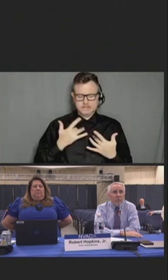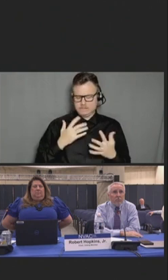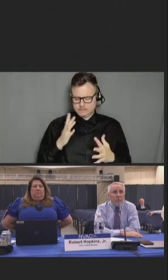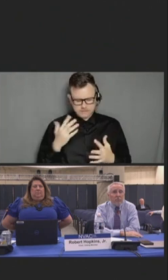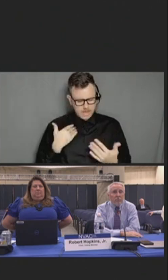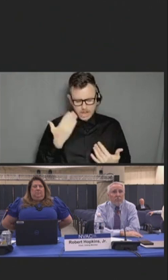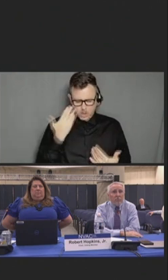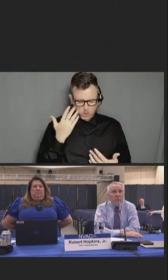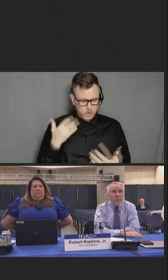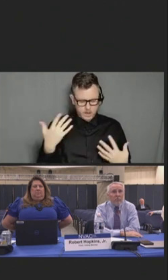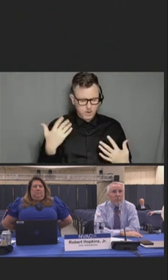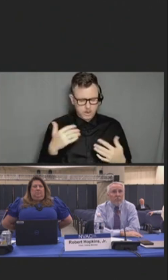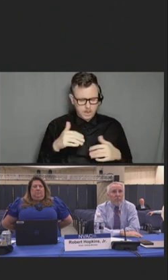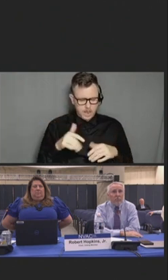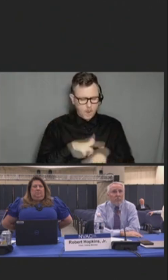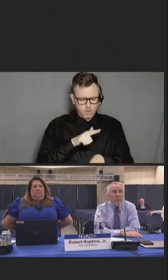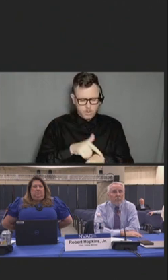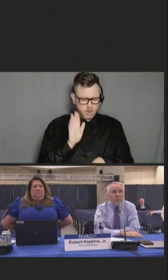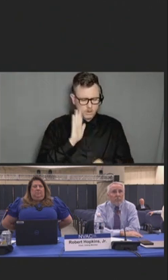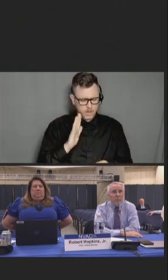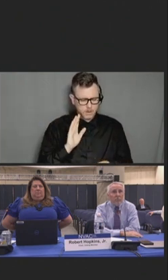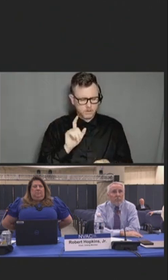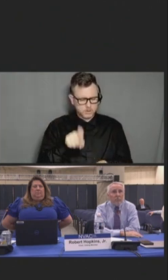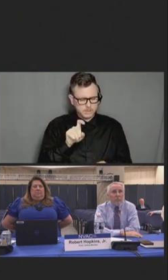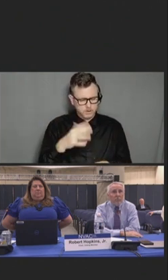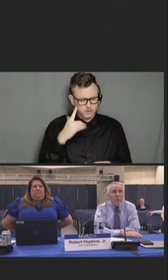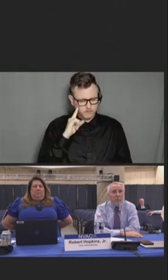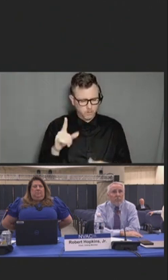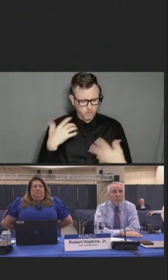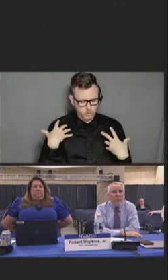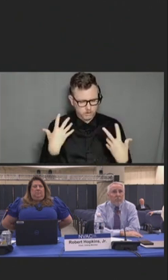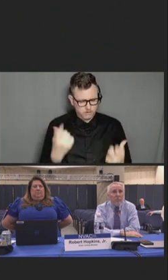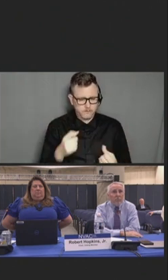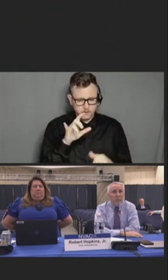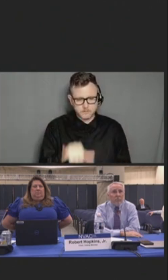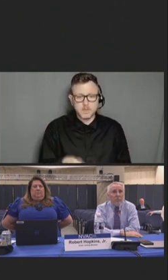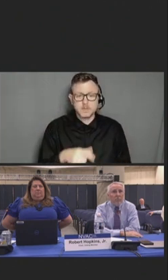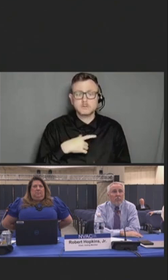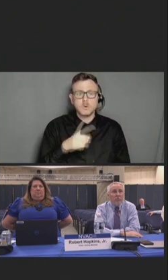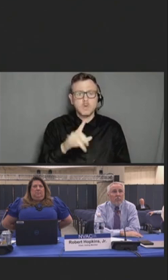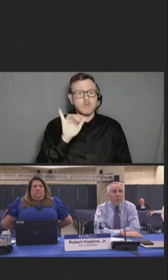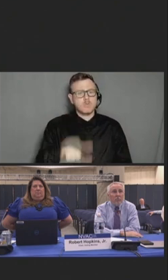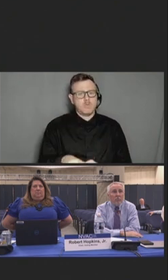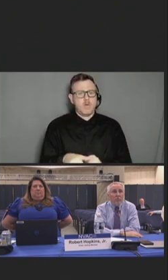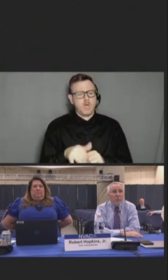As healthcare workers are navigating this burden of stigma in addition to challenging